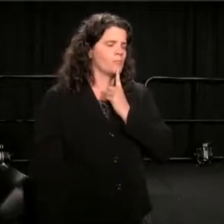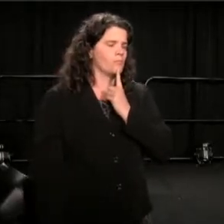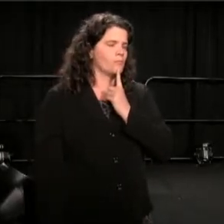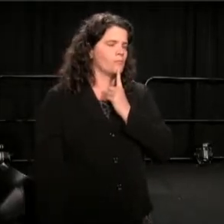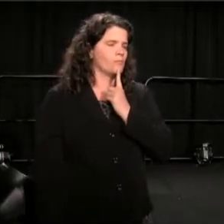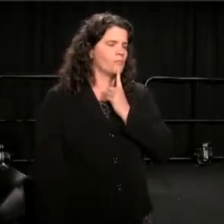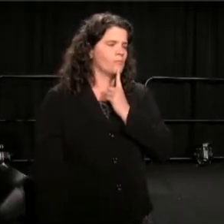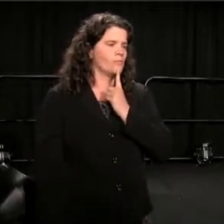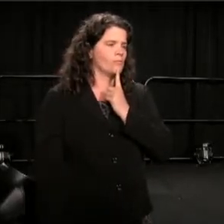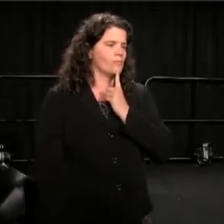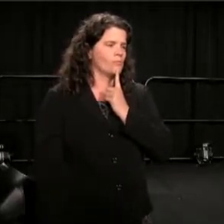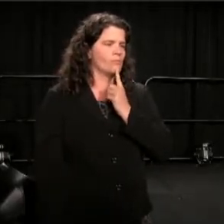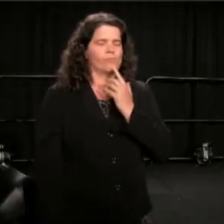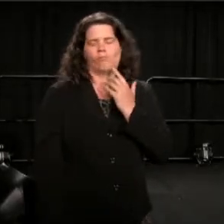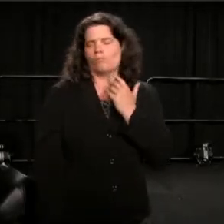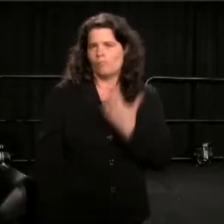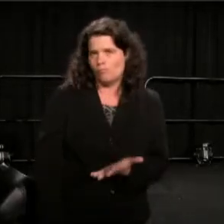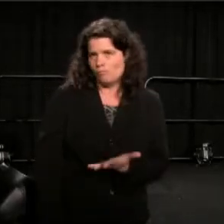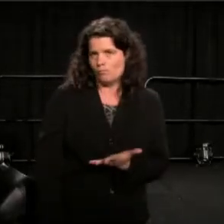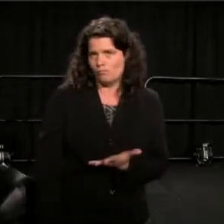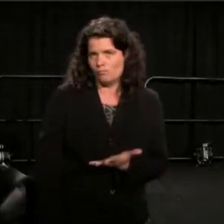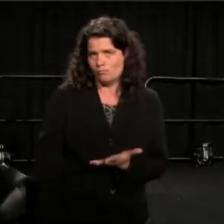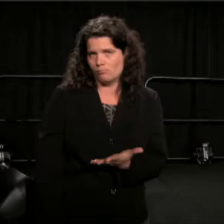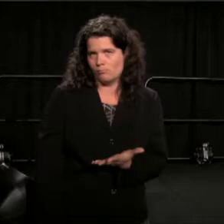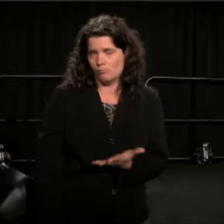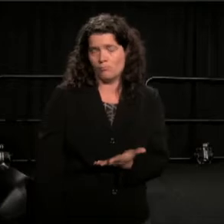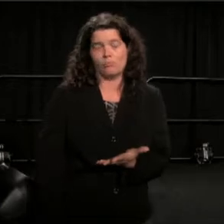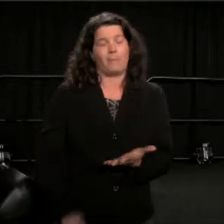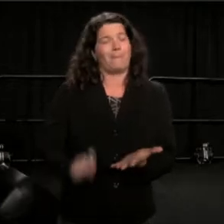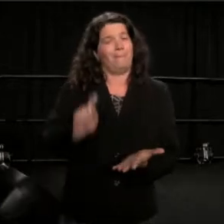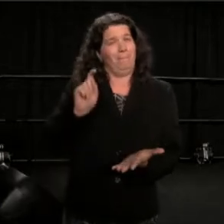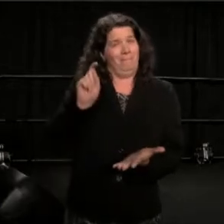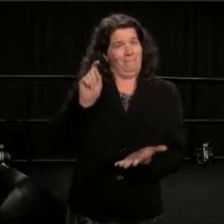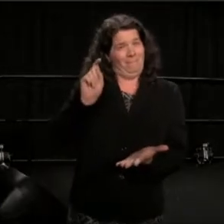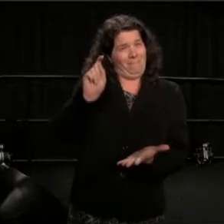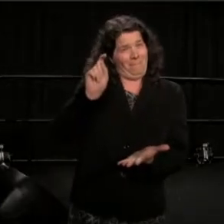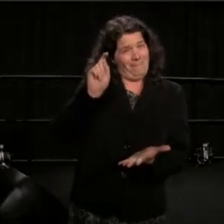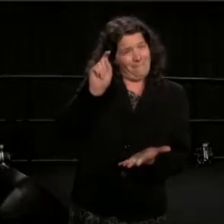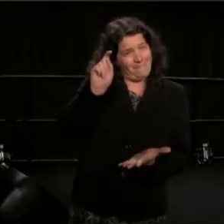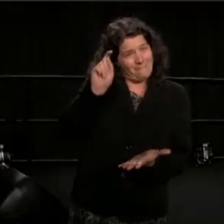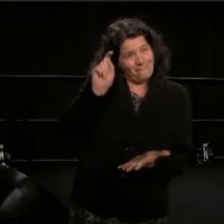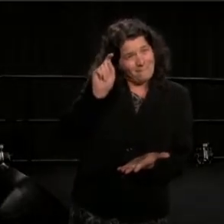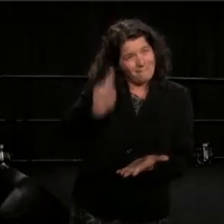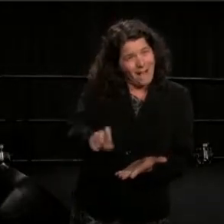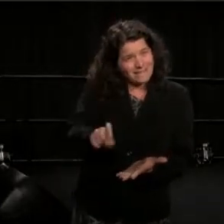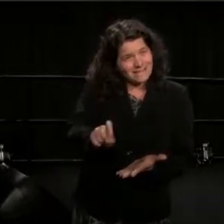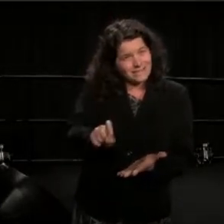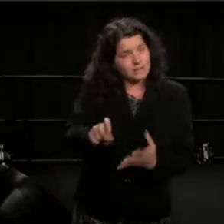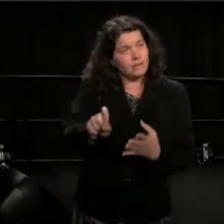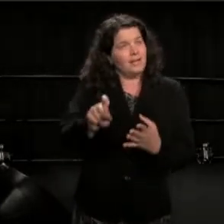Is it necessary for you to narrow history,